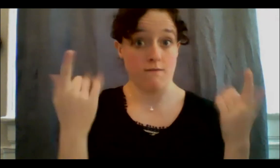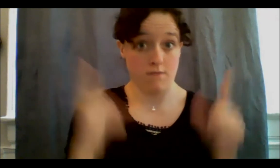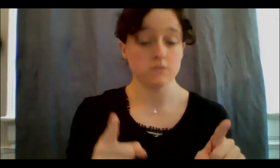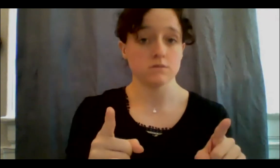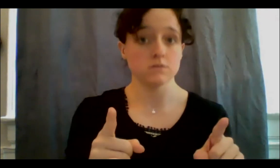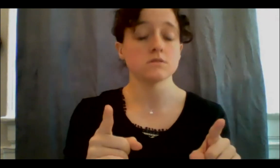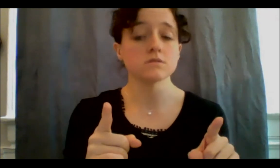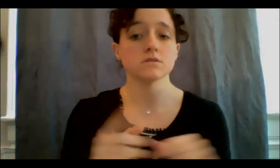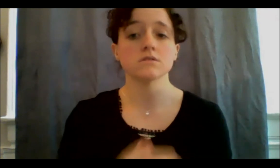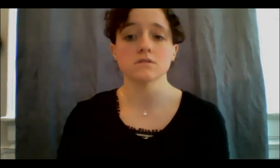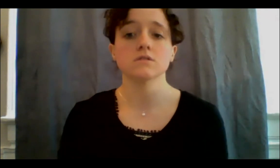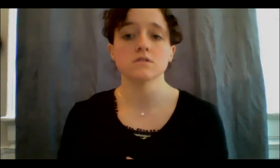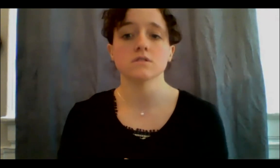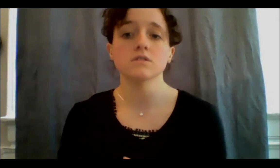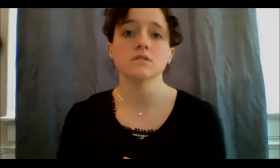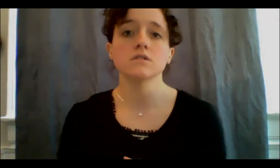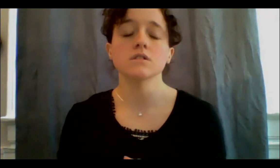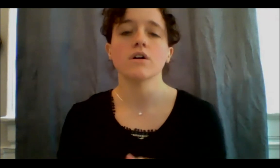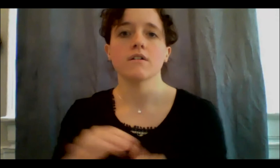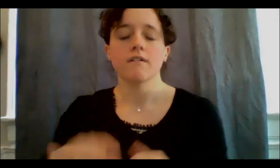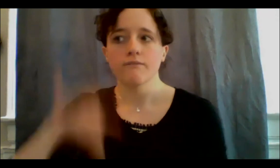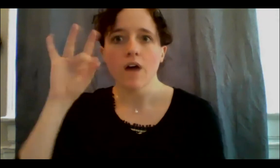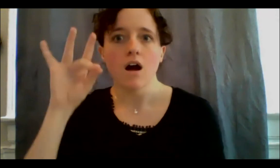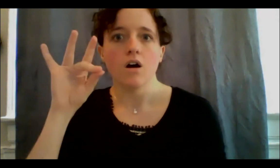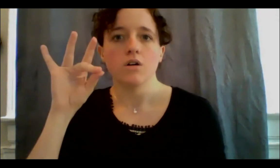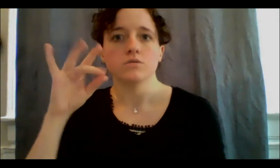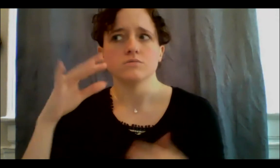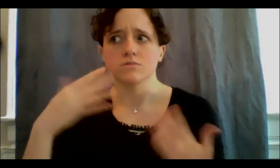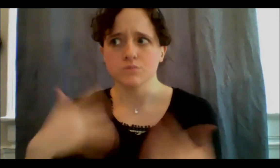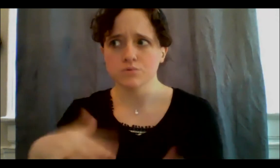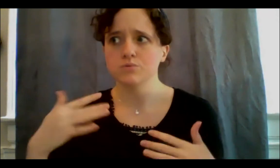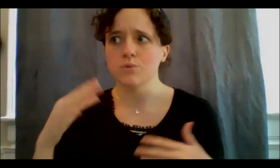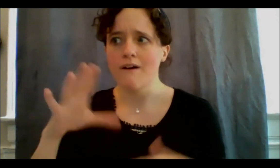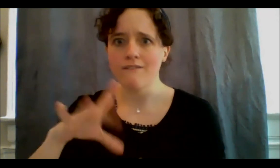to actually get Indigenous food products. So, running this restaurant isn't like